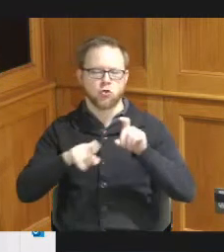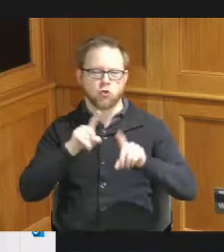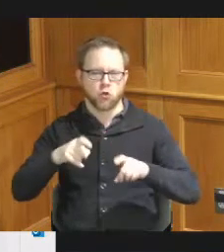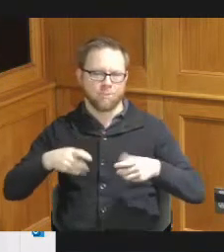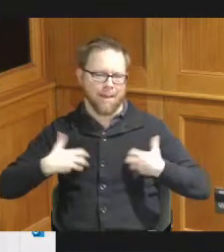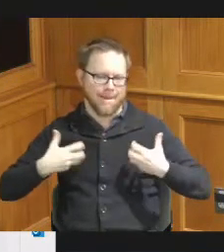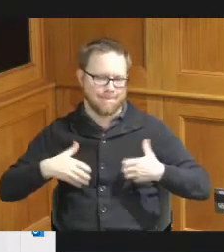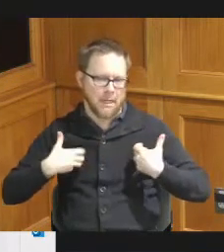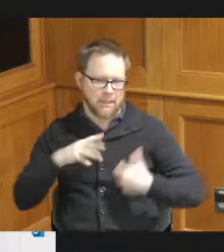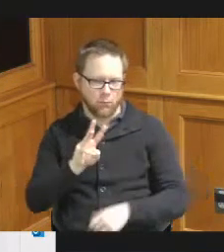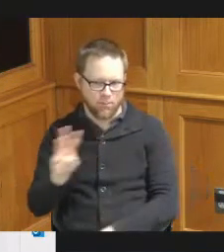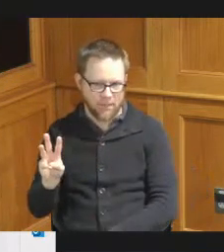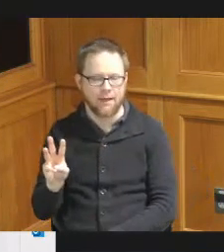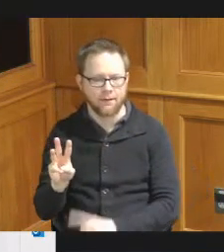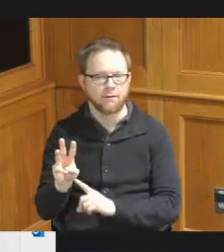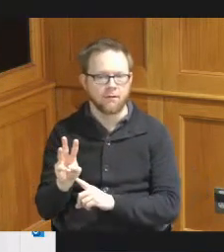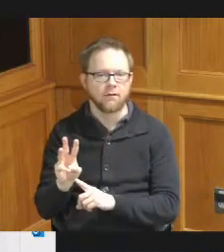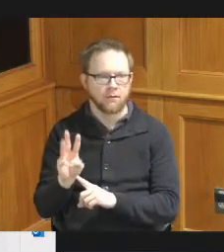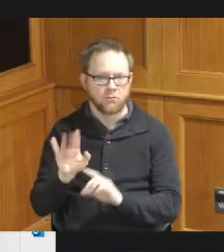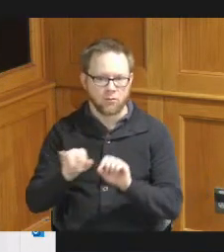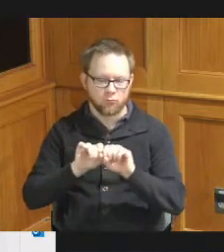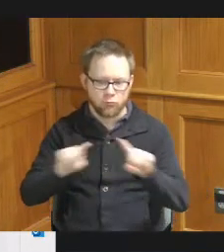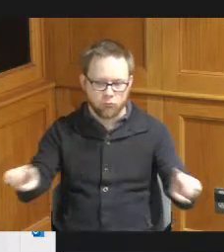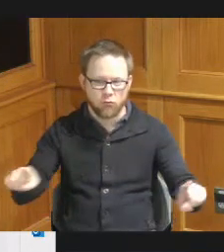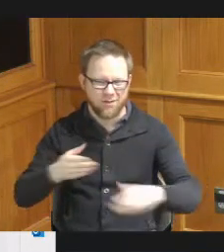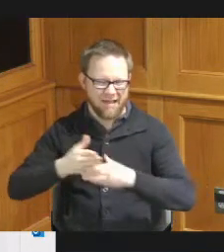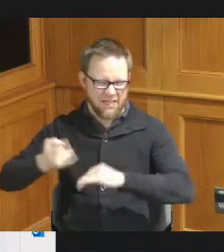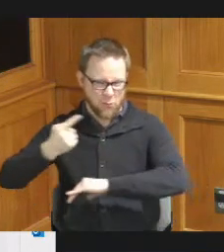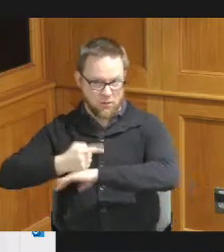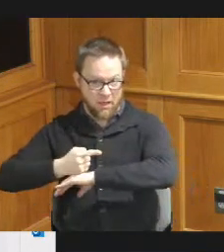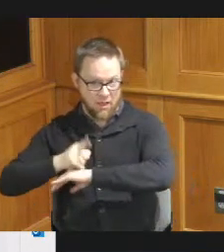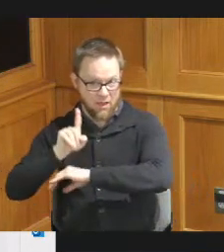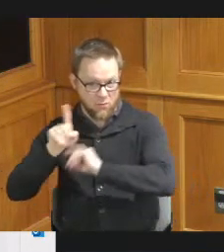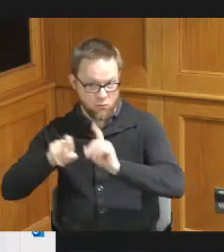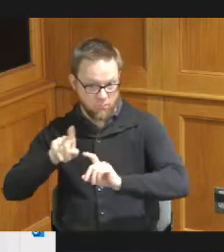that was out and is out through today and and the and the priorities